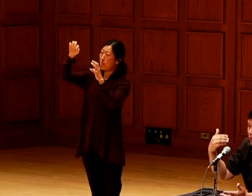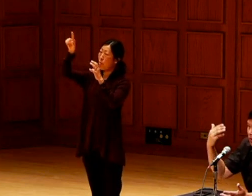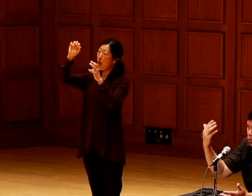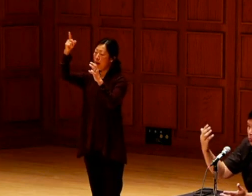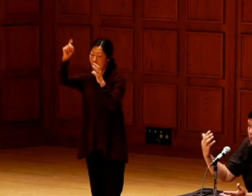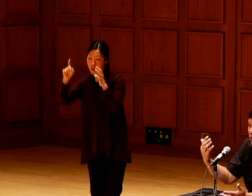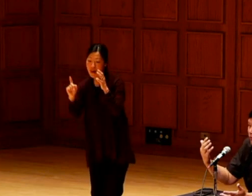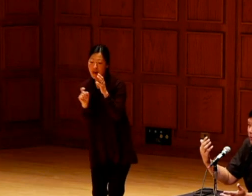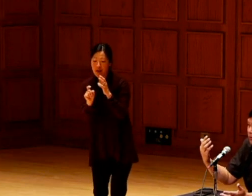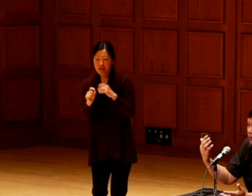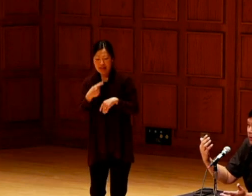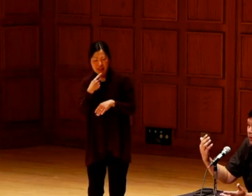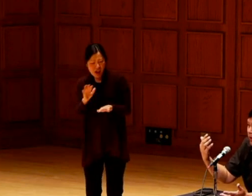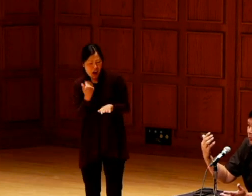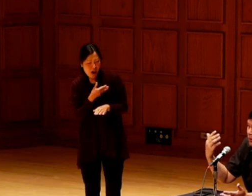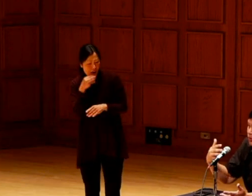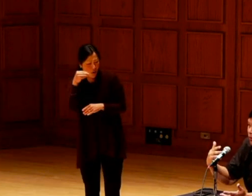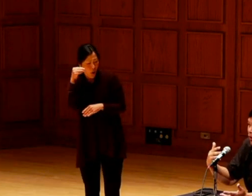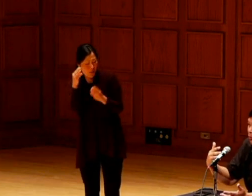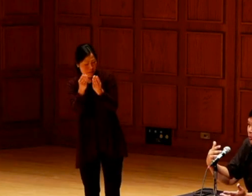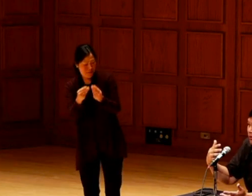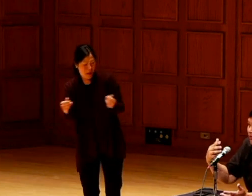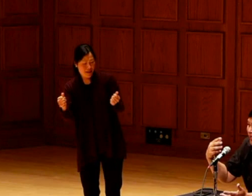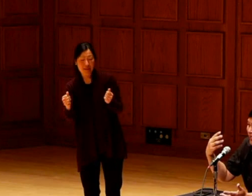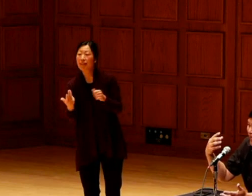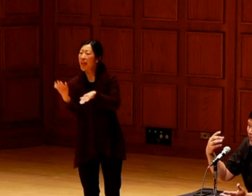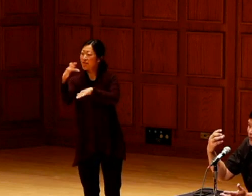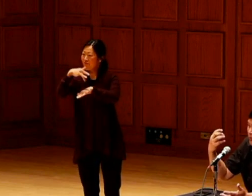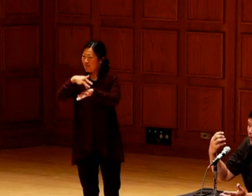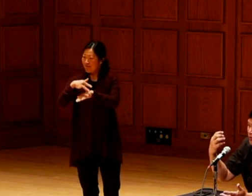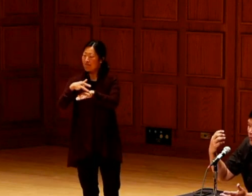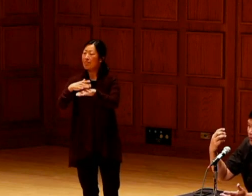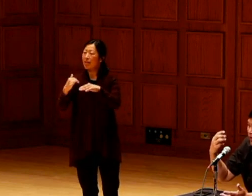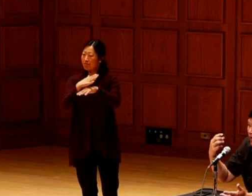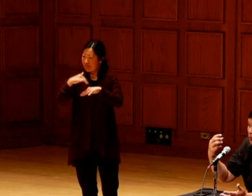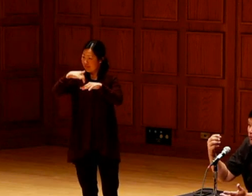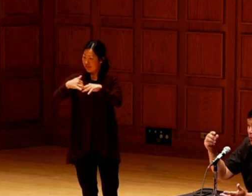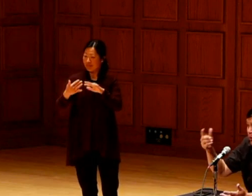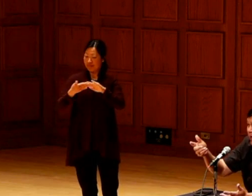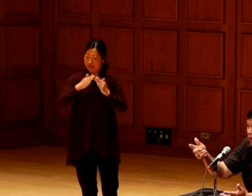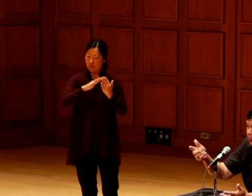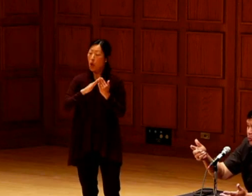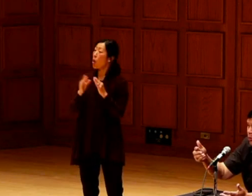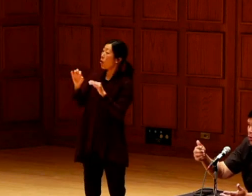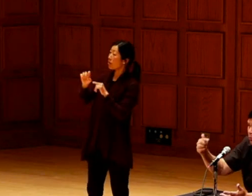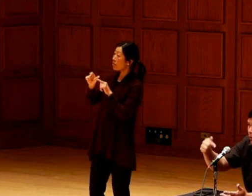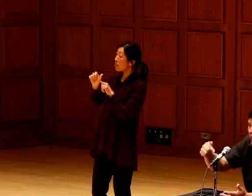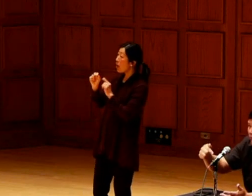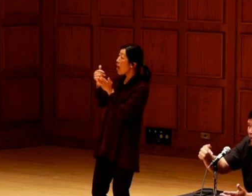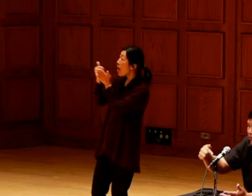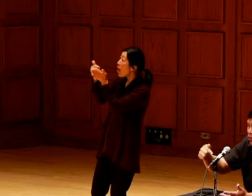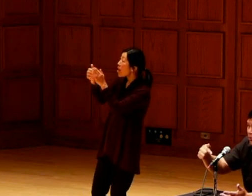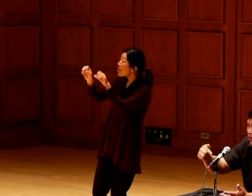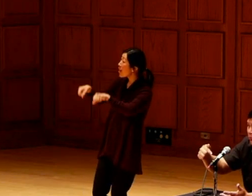They tell the clan animals that our home is melting. We need your help. So the clan will say we can help you.